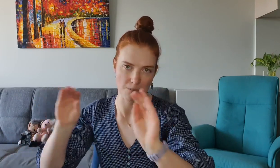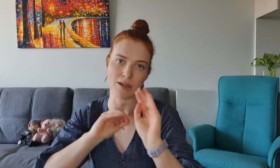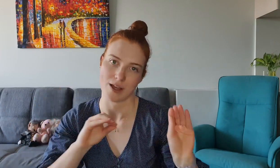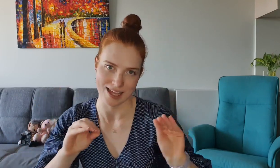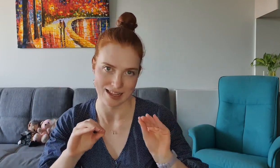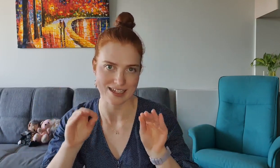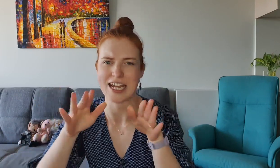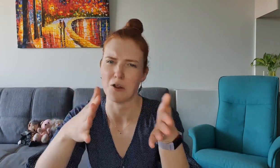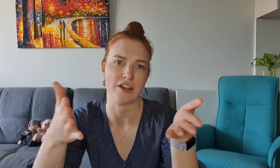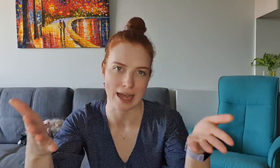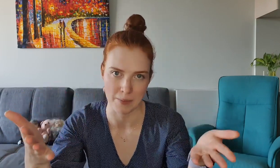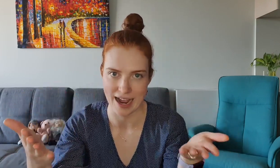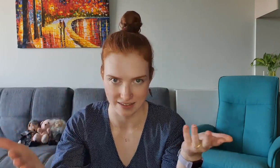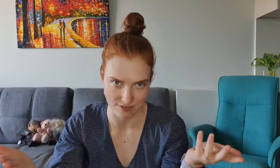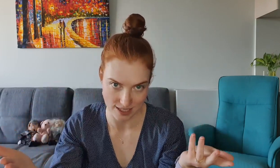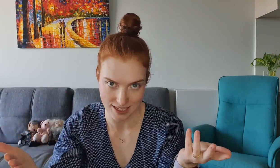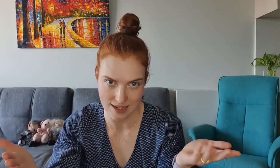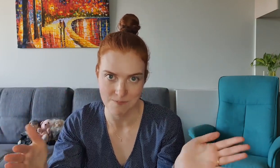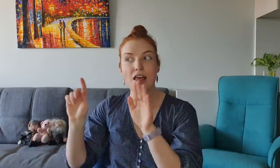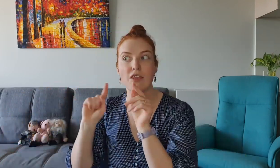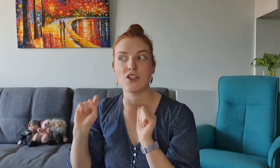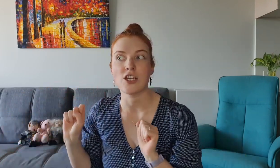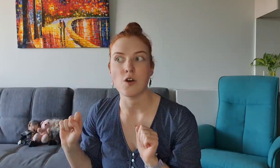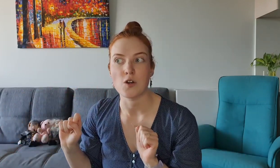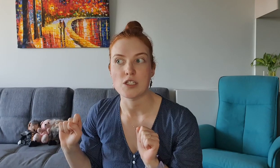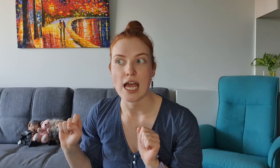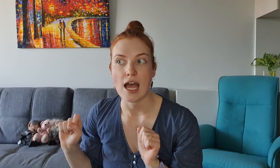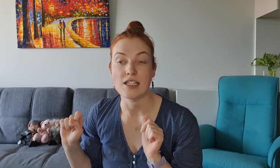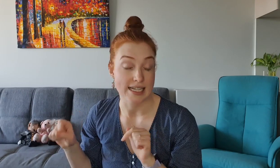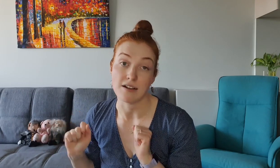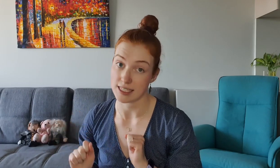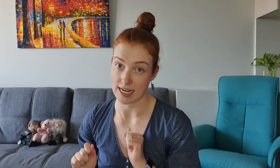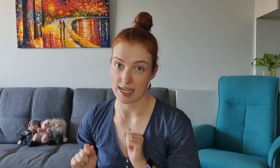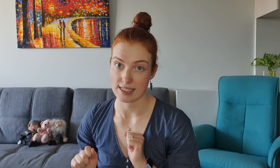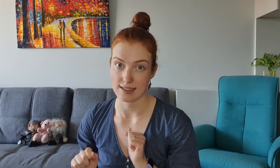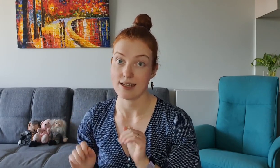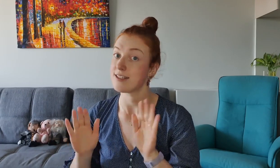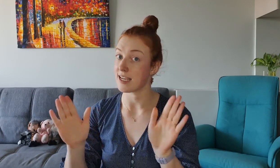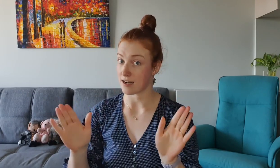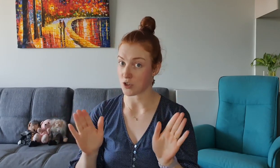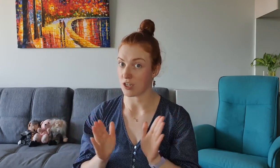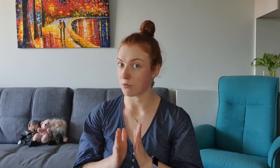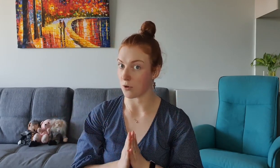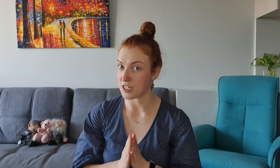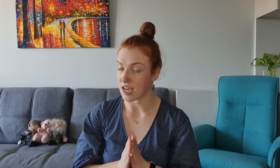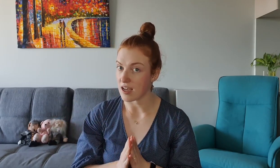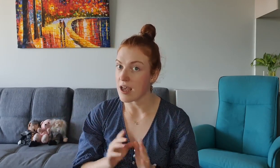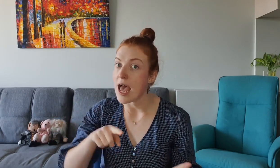like the bit where they like tell the camera how they're feeling Then she goes downstairs to get a drink of water